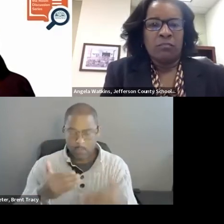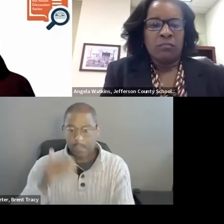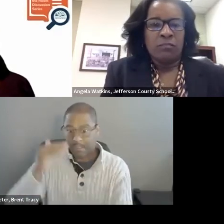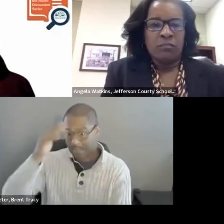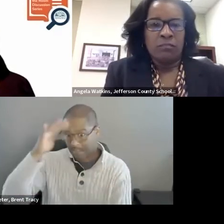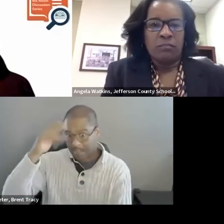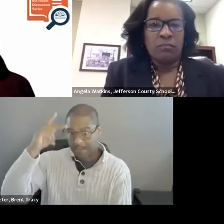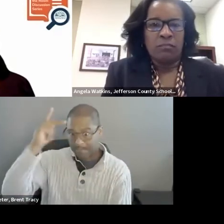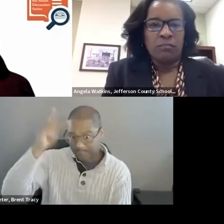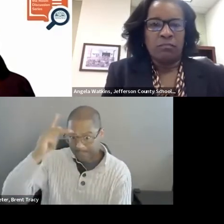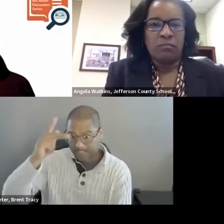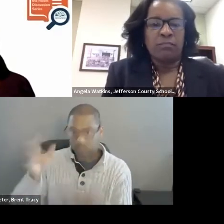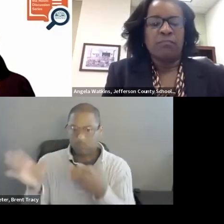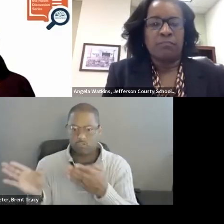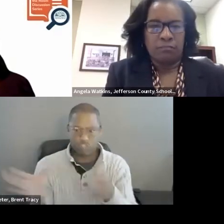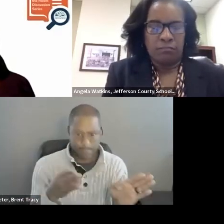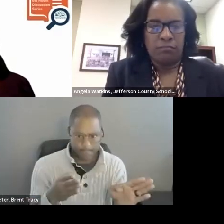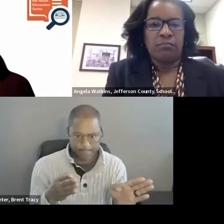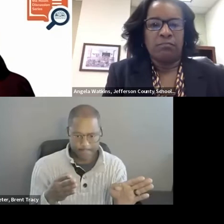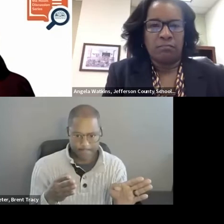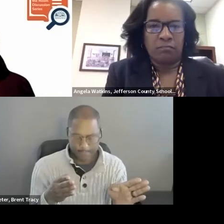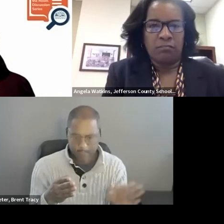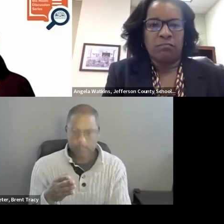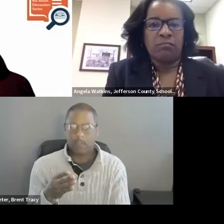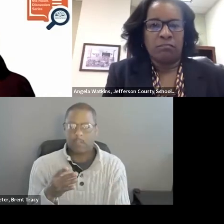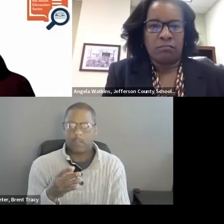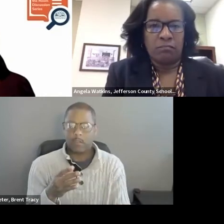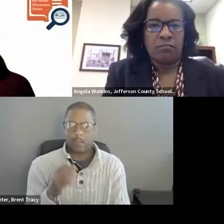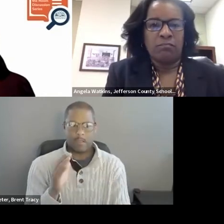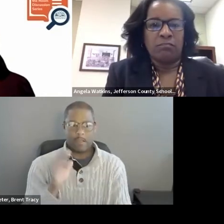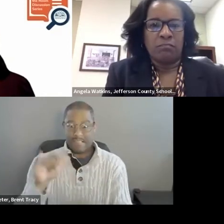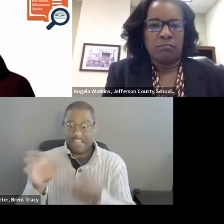then our data plummeted. We have to make sure that this does not happen again.